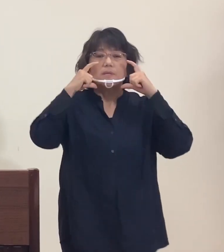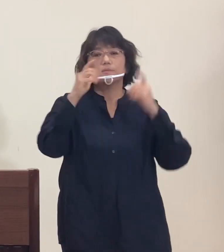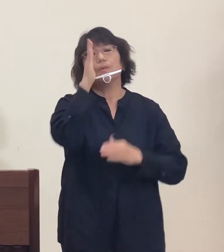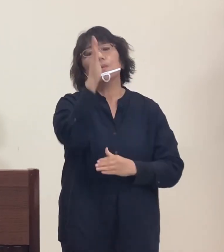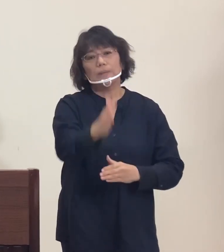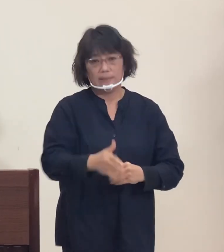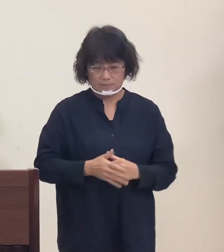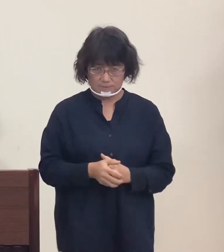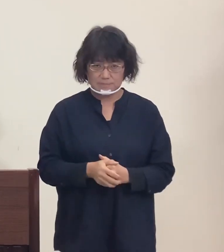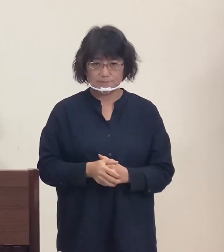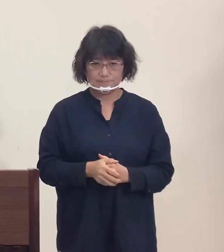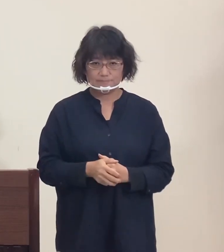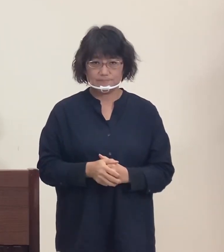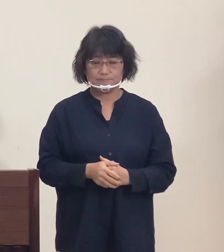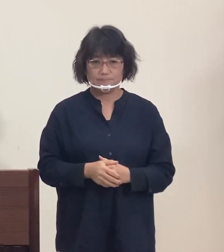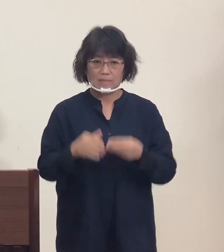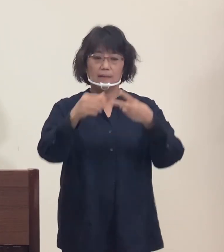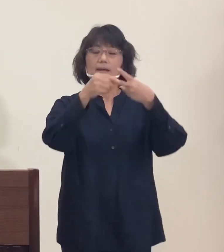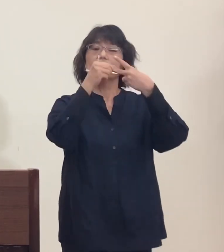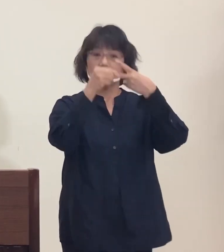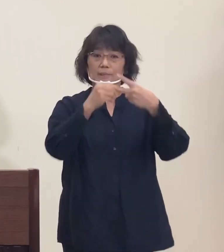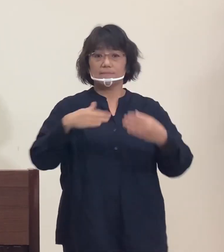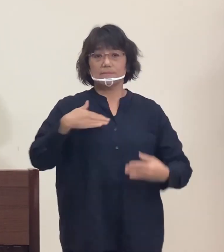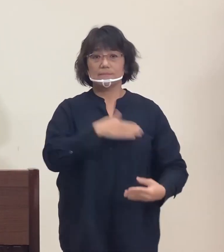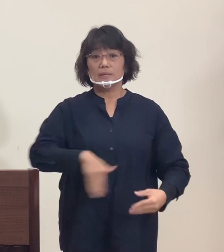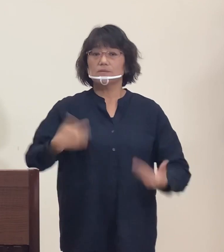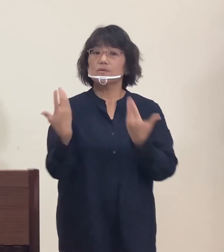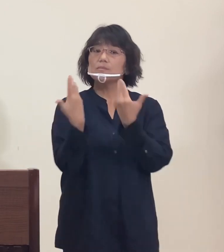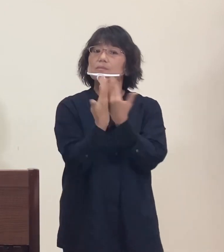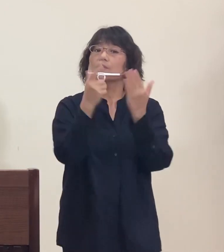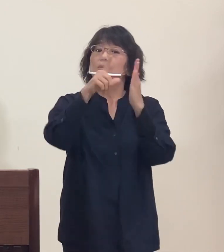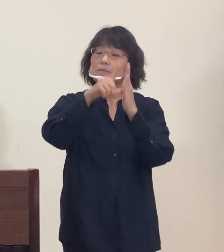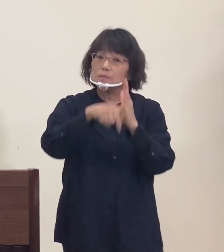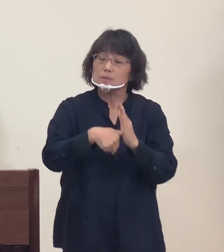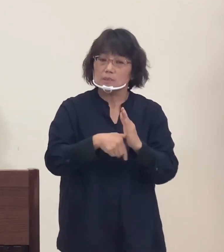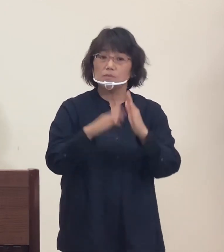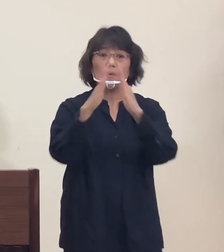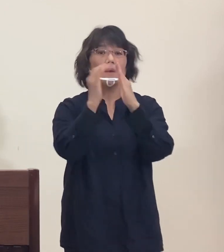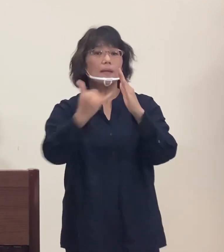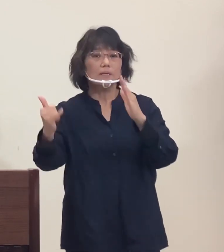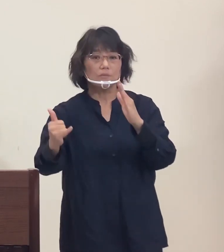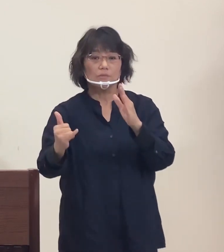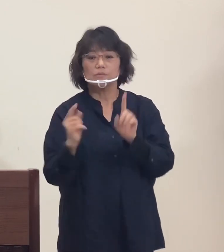Number 2. If you are not feeling well, please avoid direct contact with members of your family.